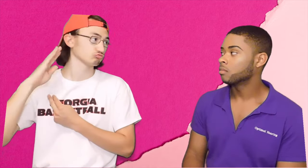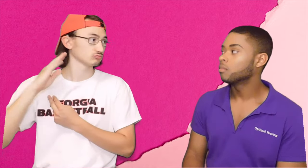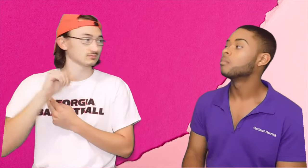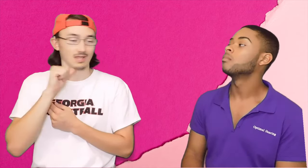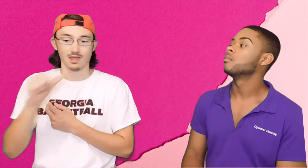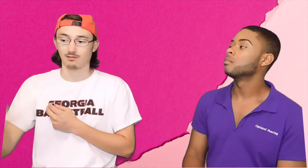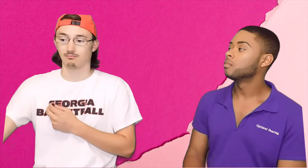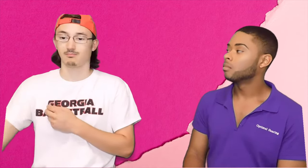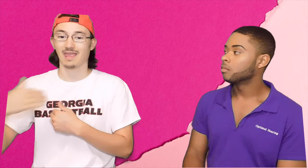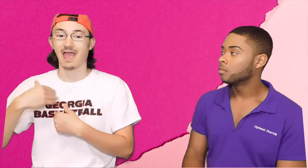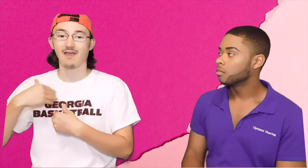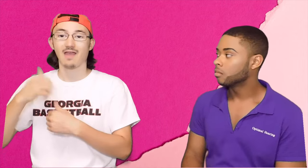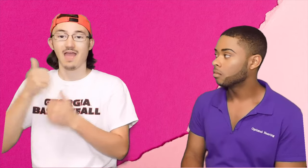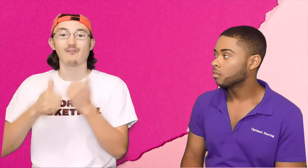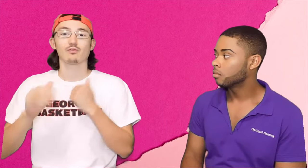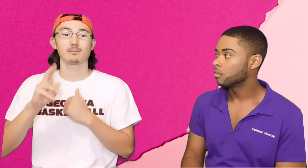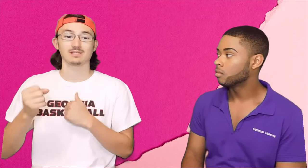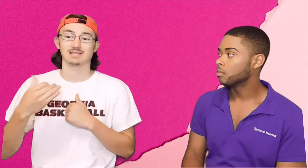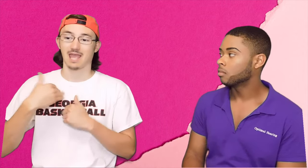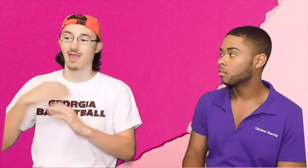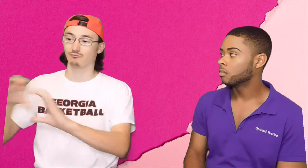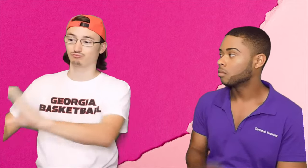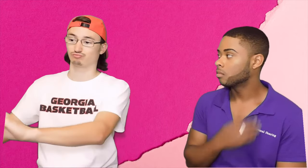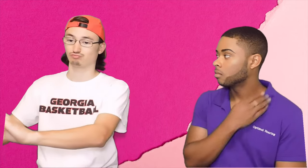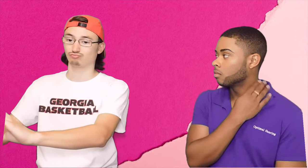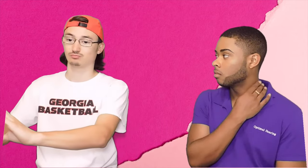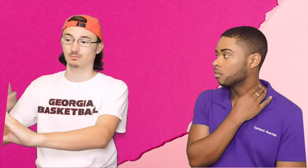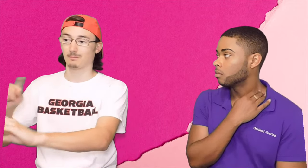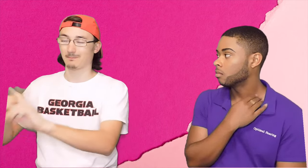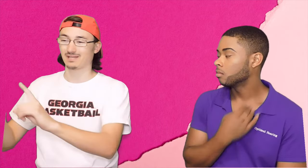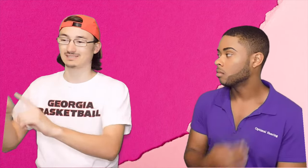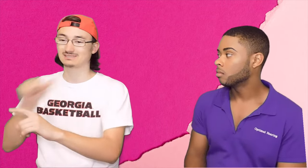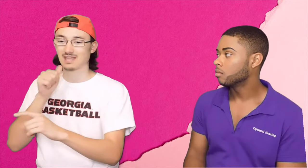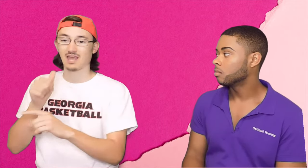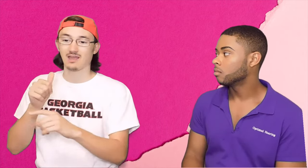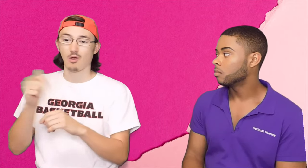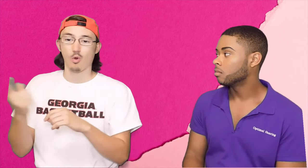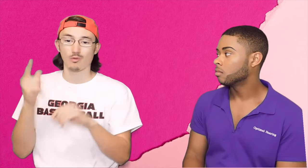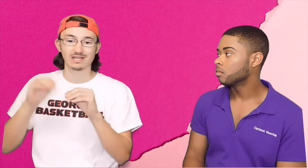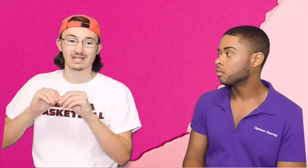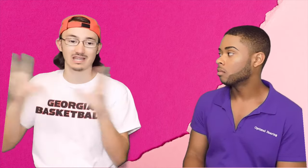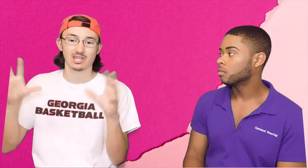not on the bus radio because every bus has a radio, but it's not always clear or